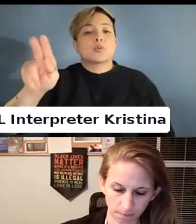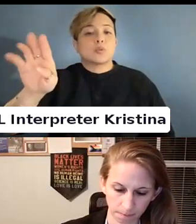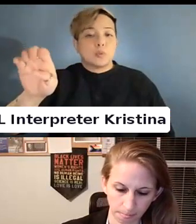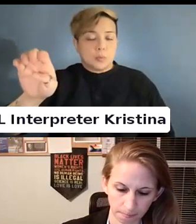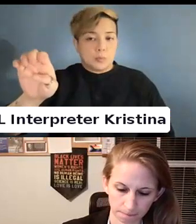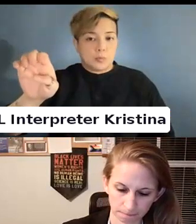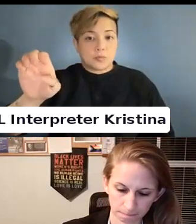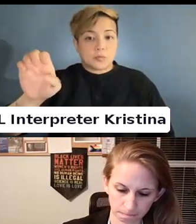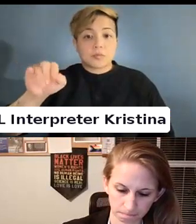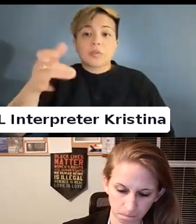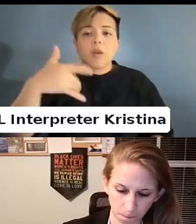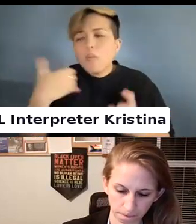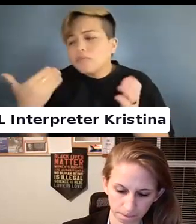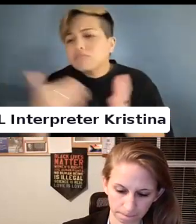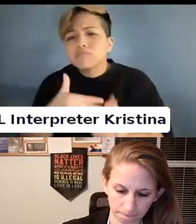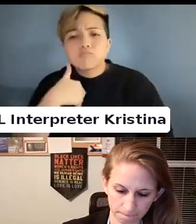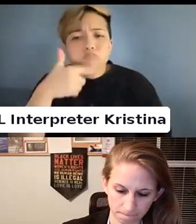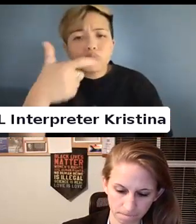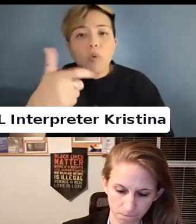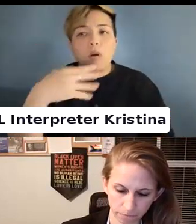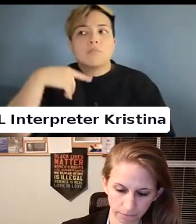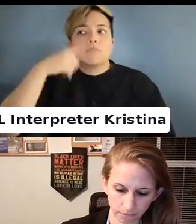If you want to rewatch it. If you want to share.